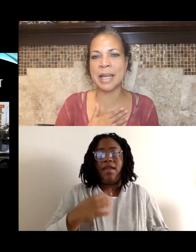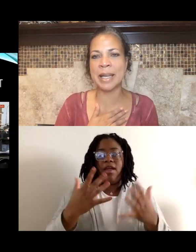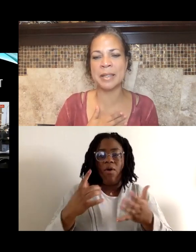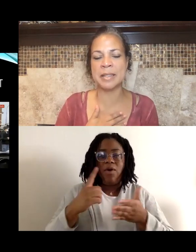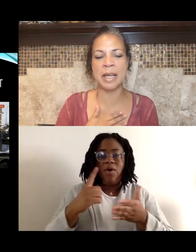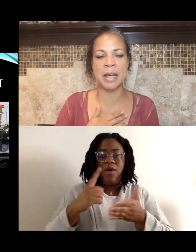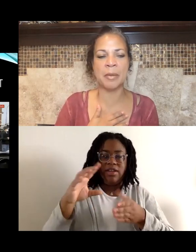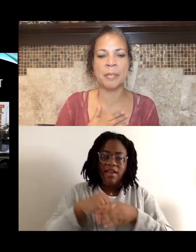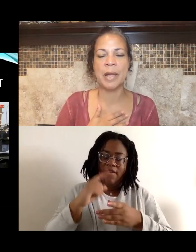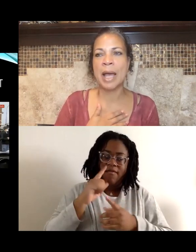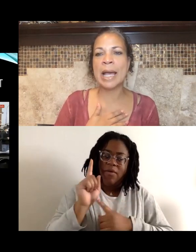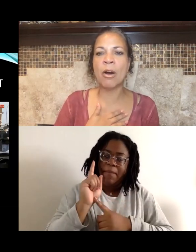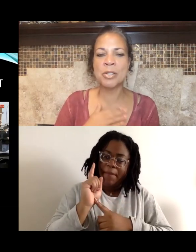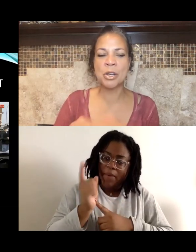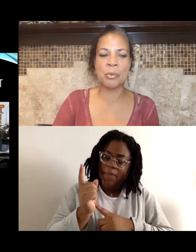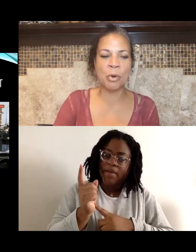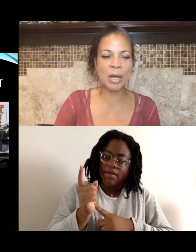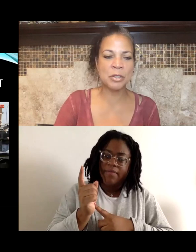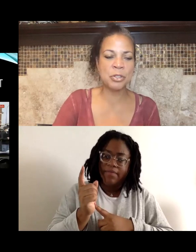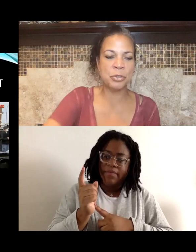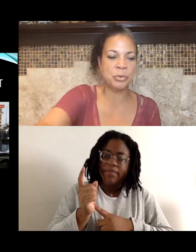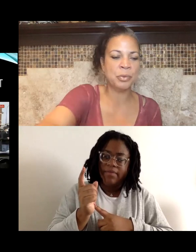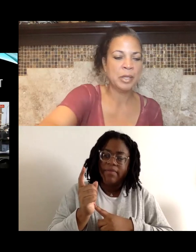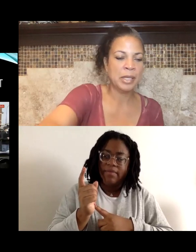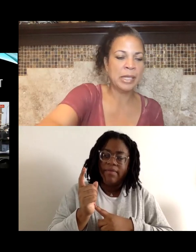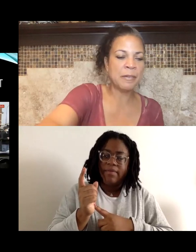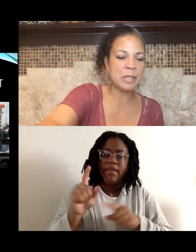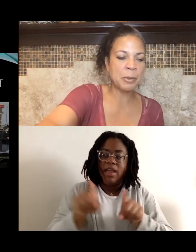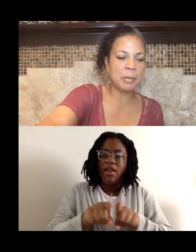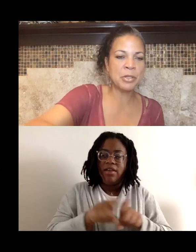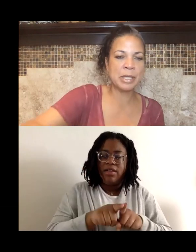and I also want to give us permission in this class,